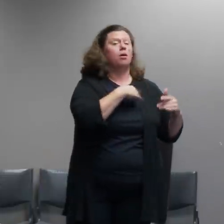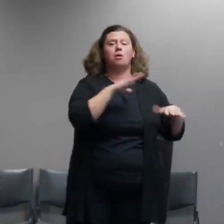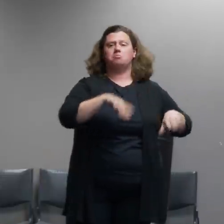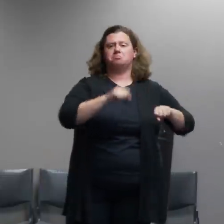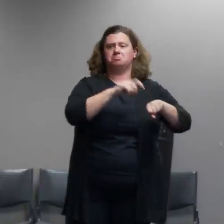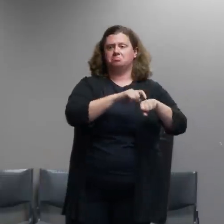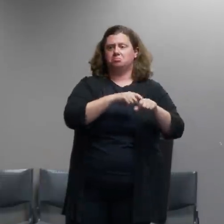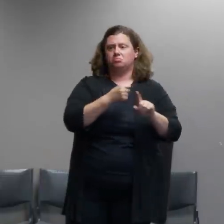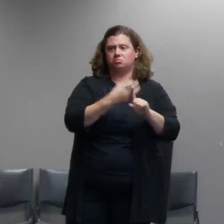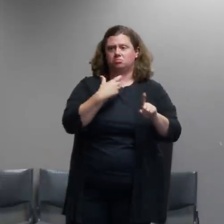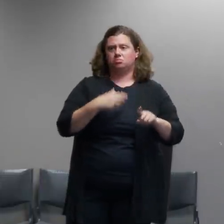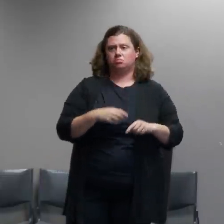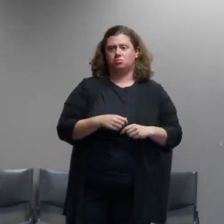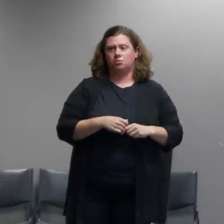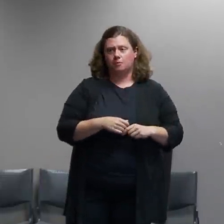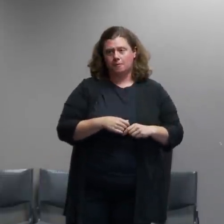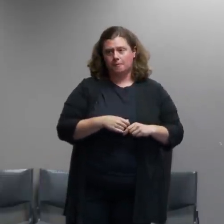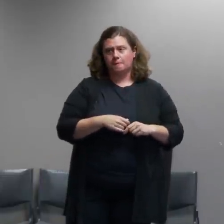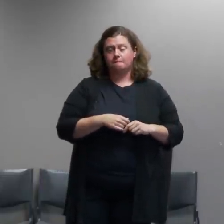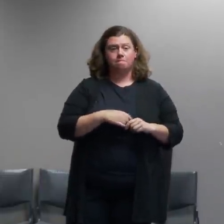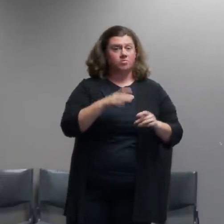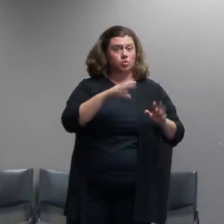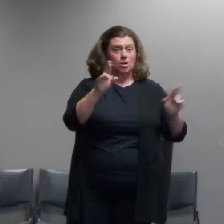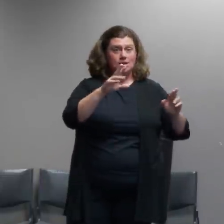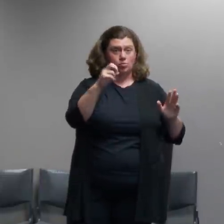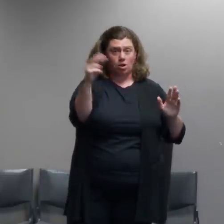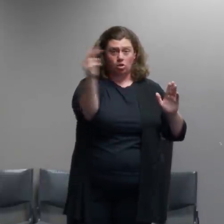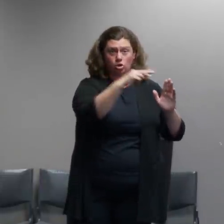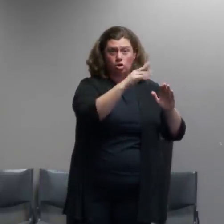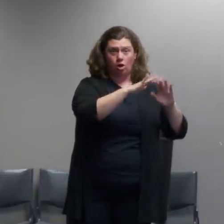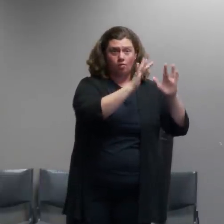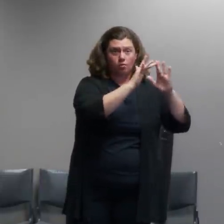either post this online in a pdf form or you can email us